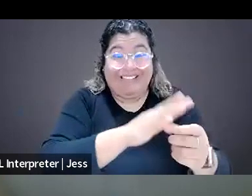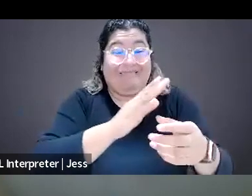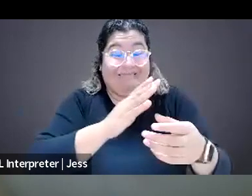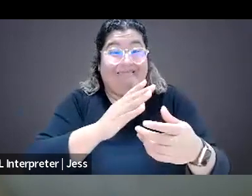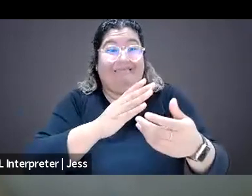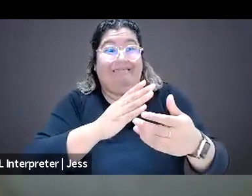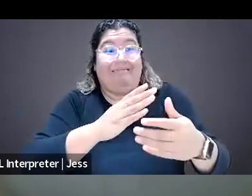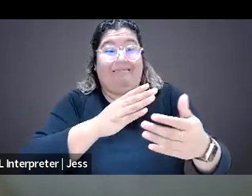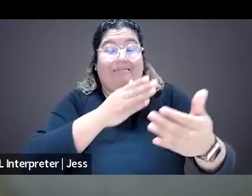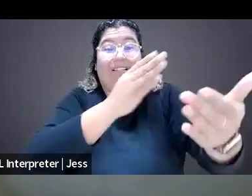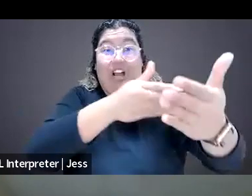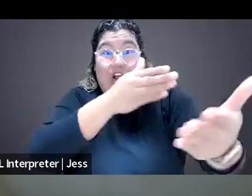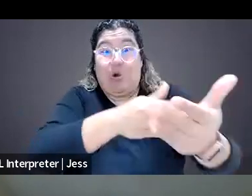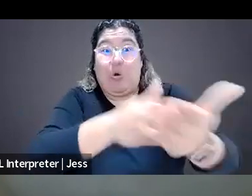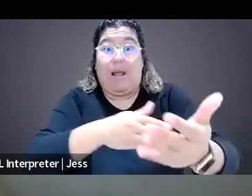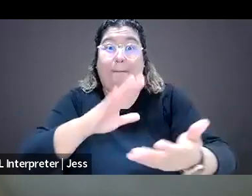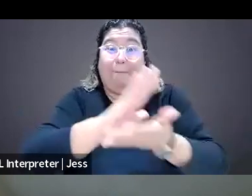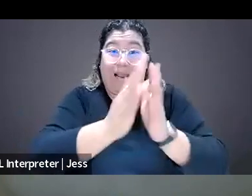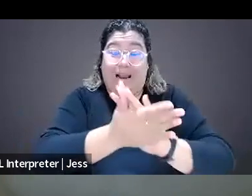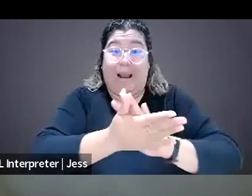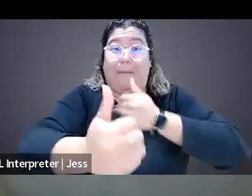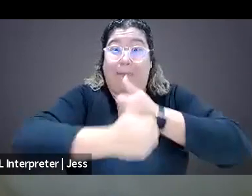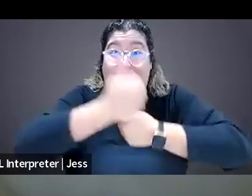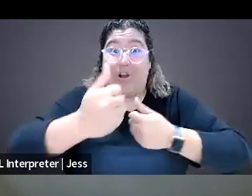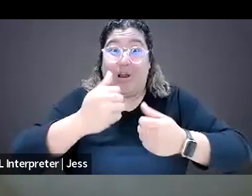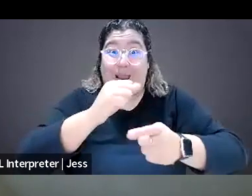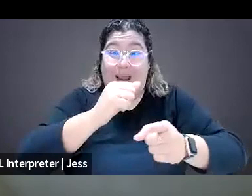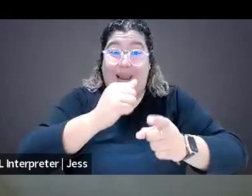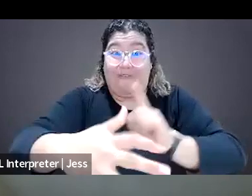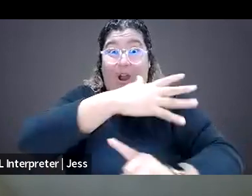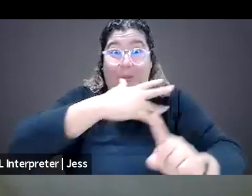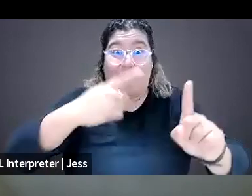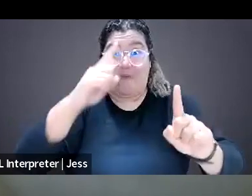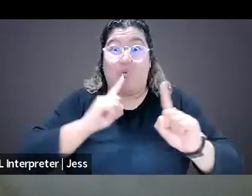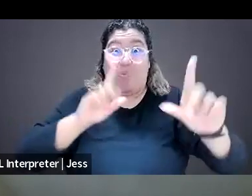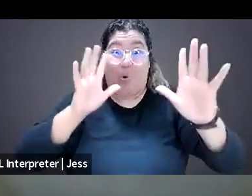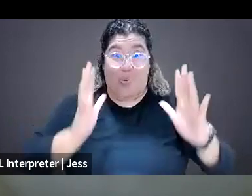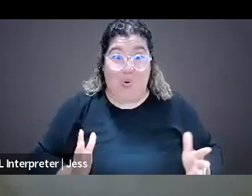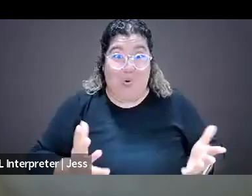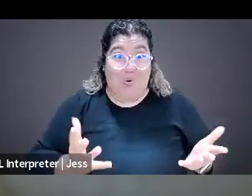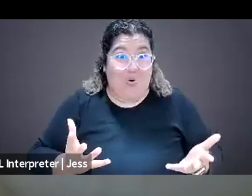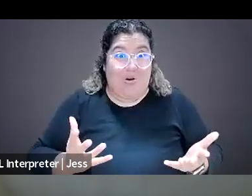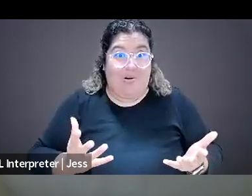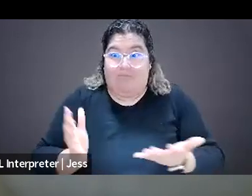for it to become a hostile environment for the person doing the reporting. And I just wanna echo what Jeje is saying,